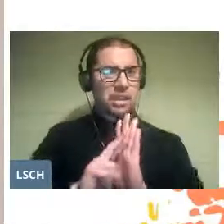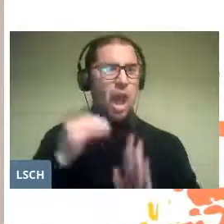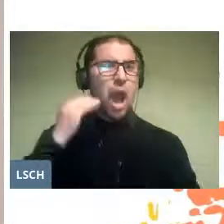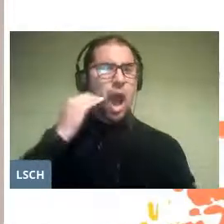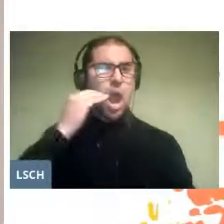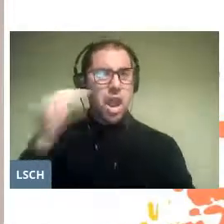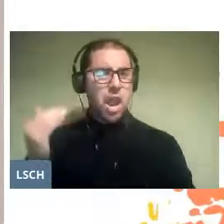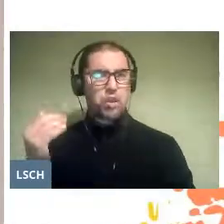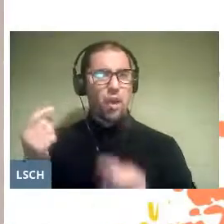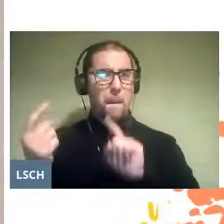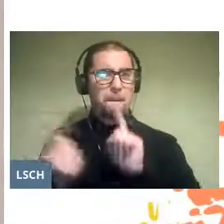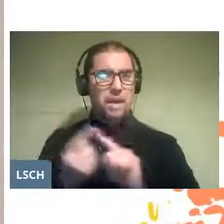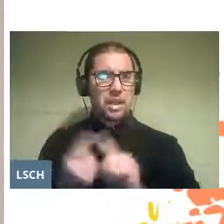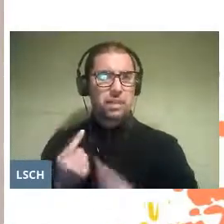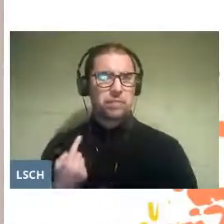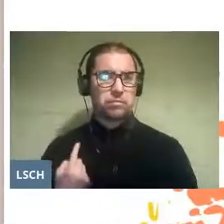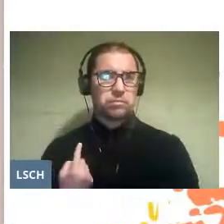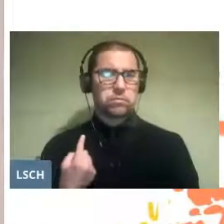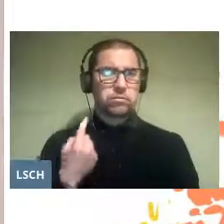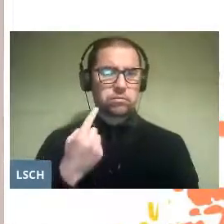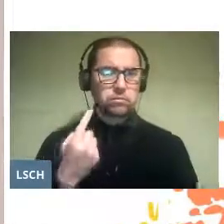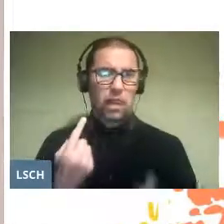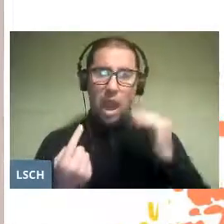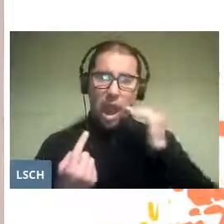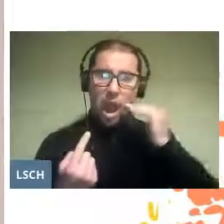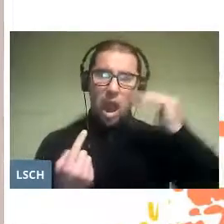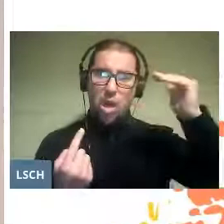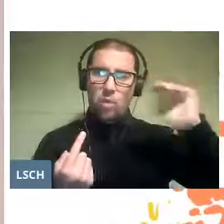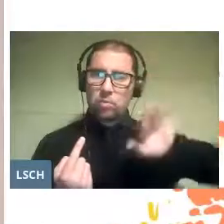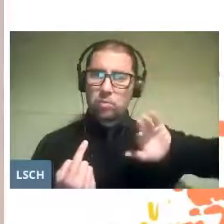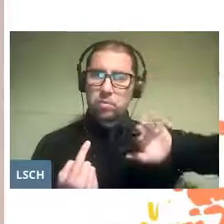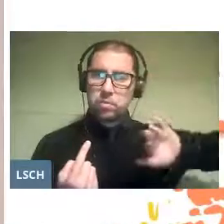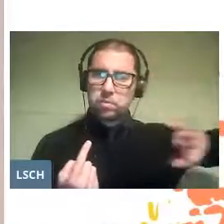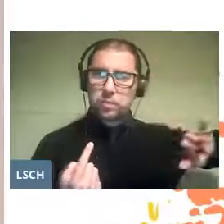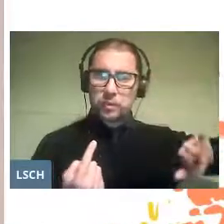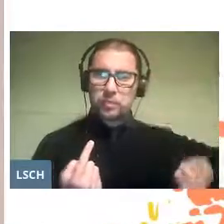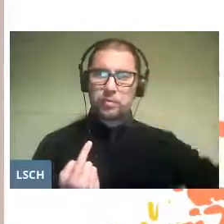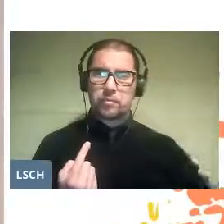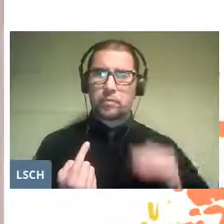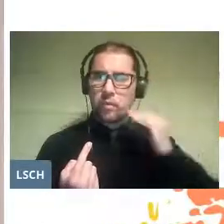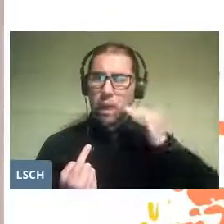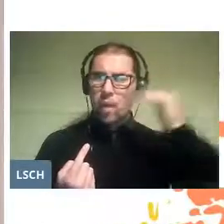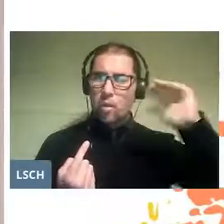The intervention of the world of adults is reduced to the creation